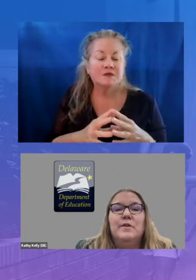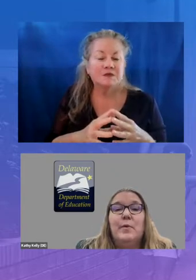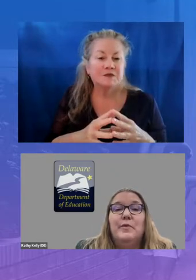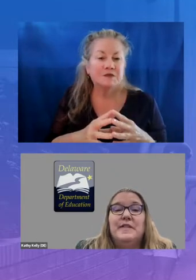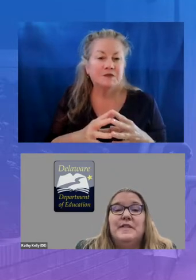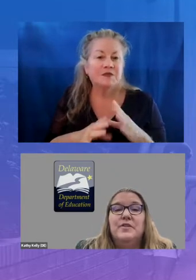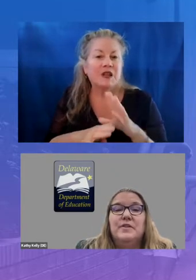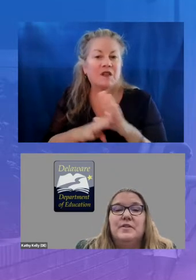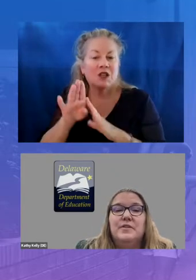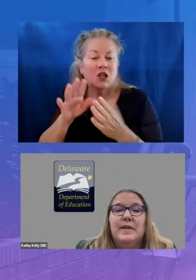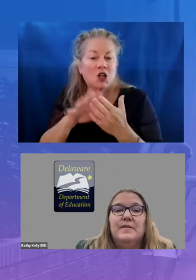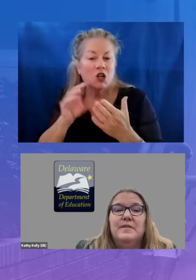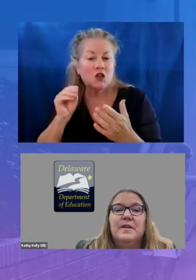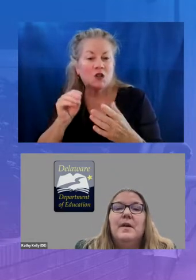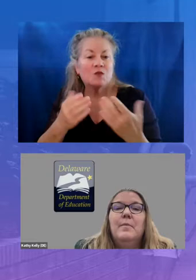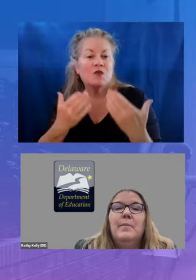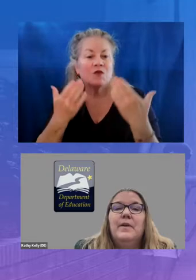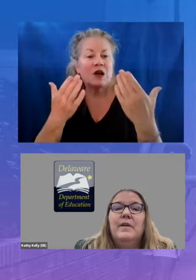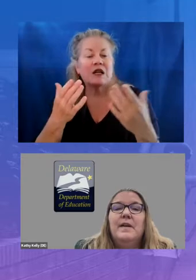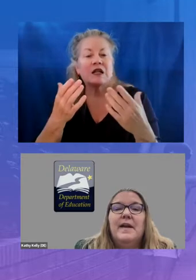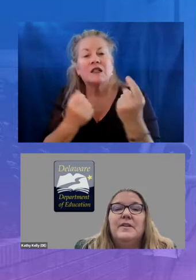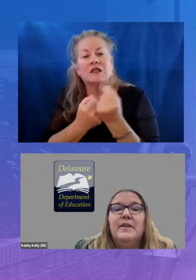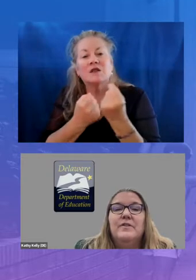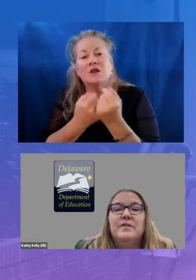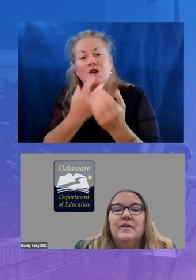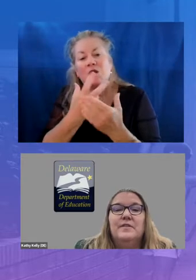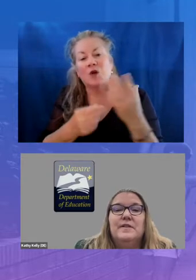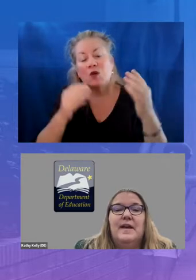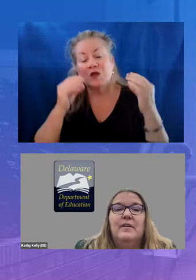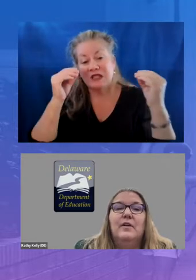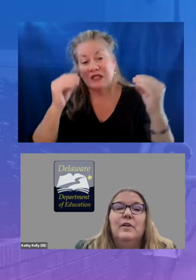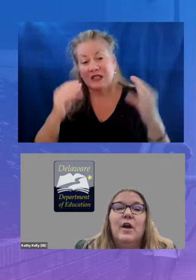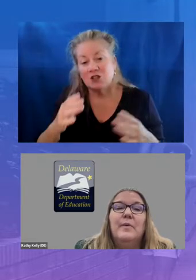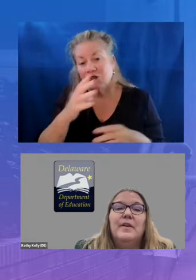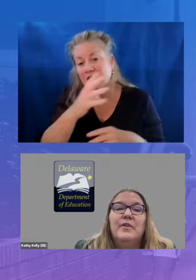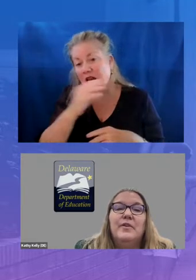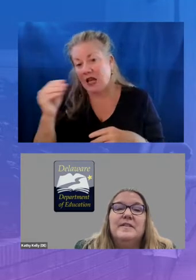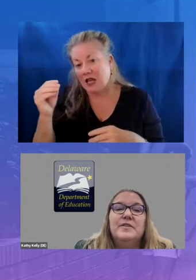for both teachers and students building the educator's skill set along with increasing